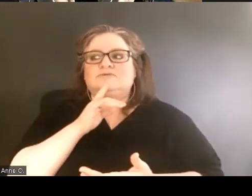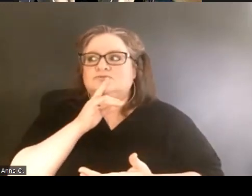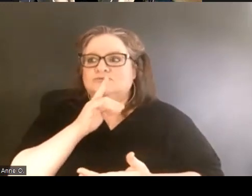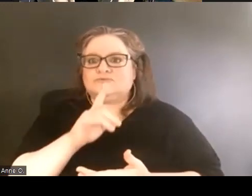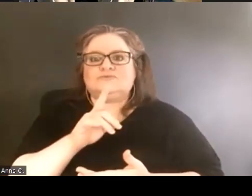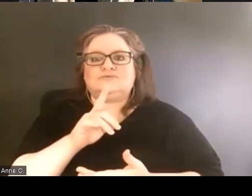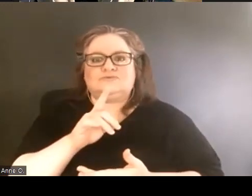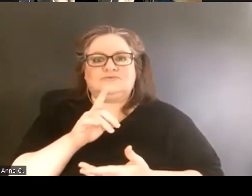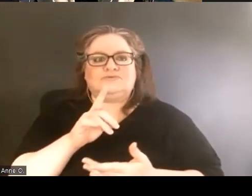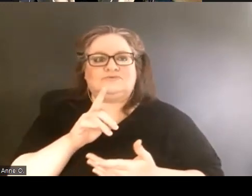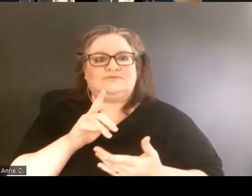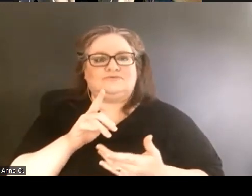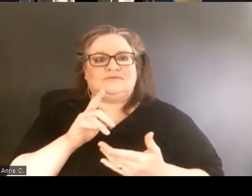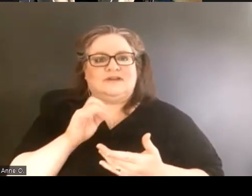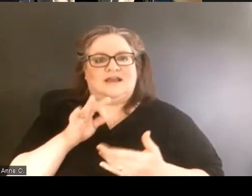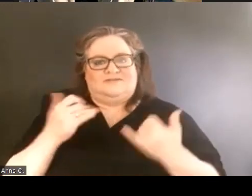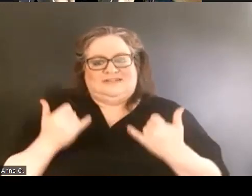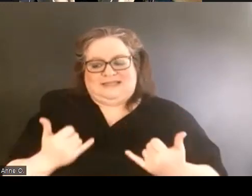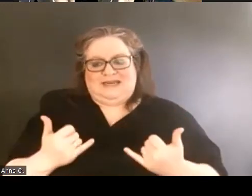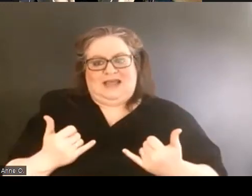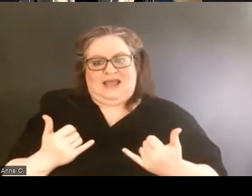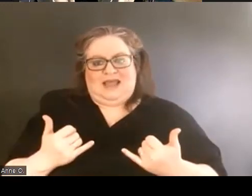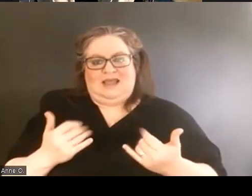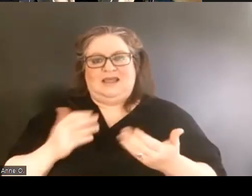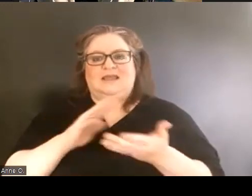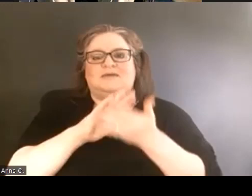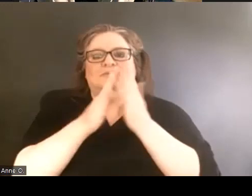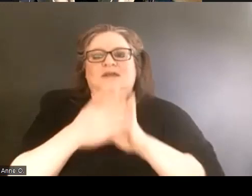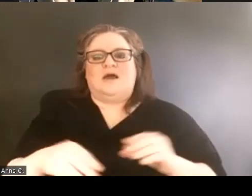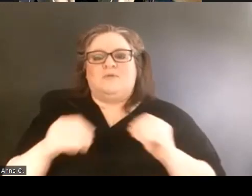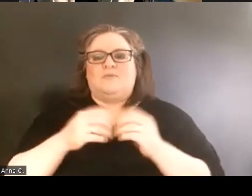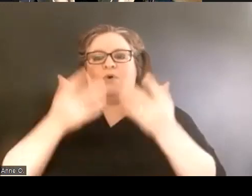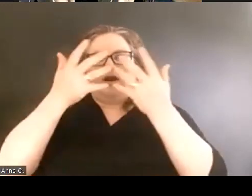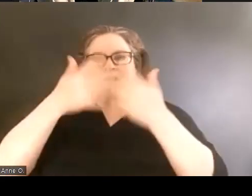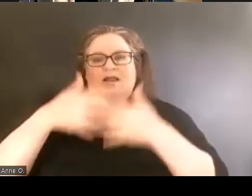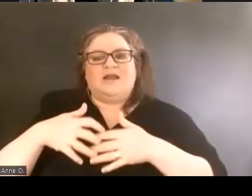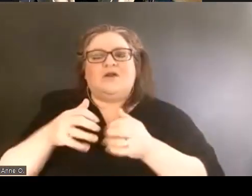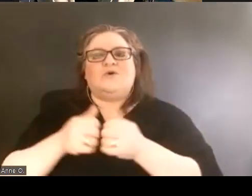more in line with the splendid history of,